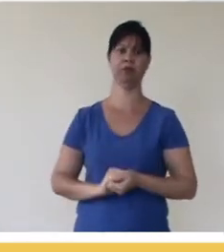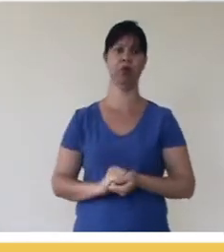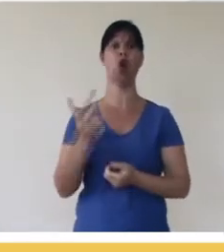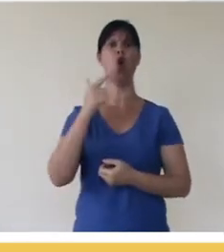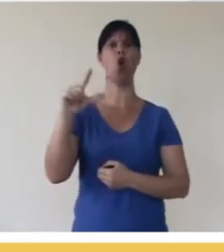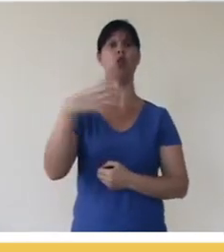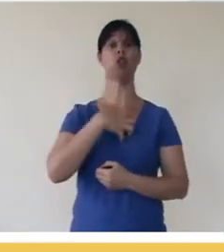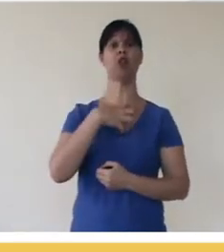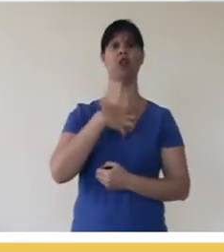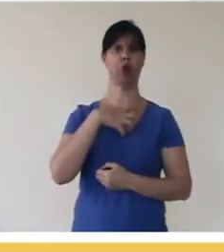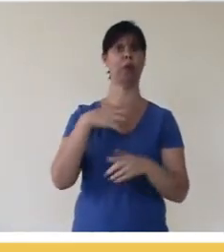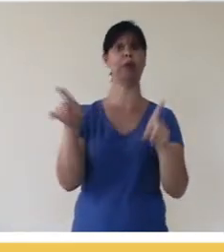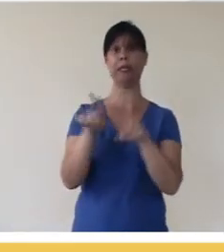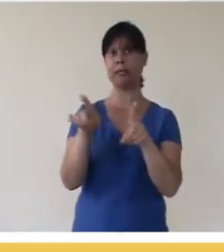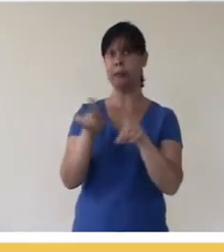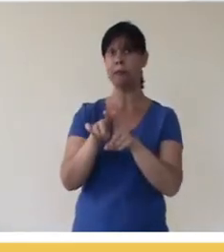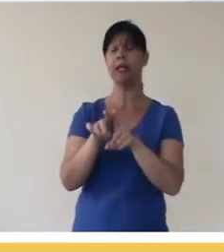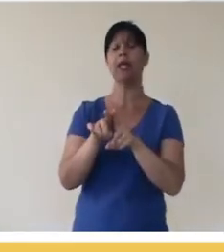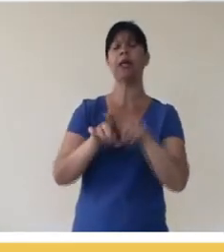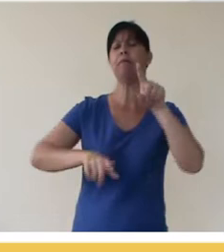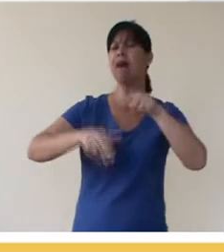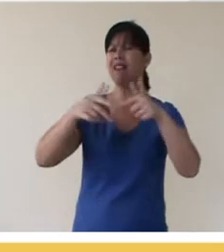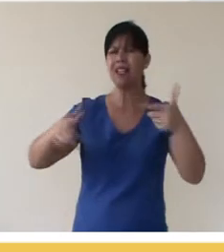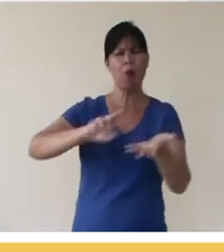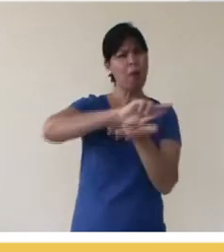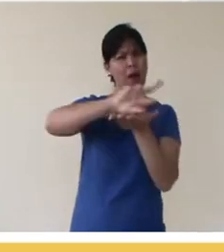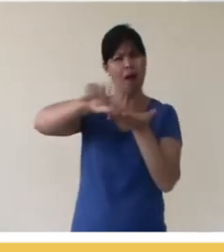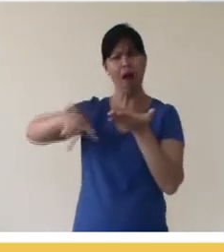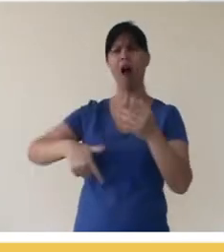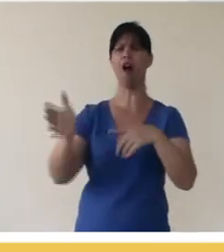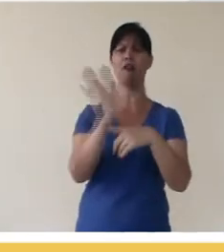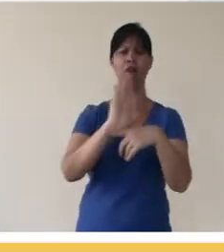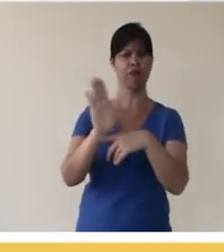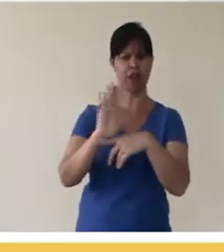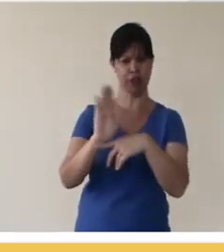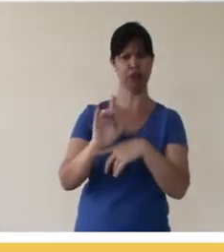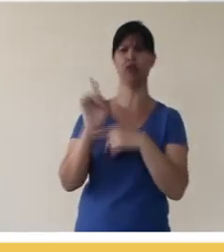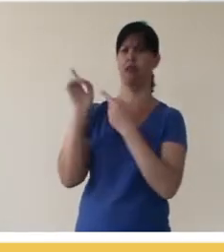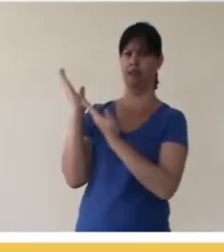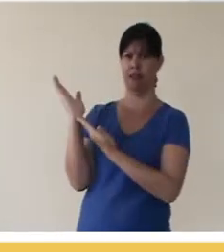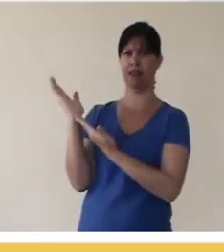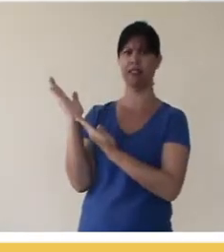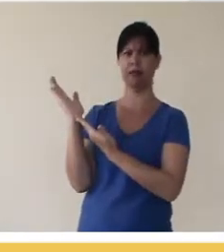Another huge source of resources, including videos, is the Internet Archive,